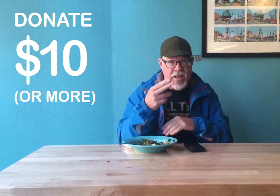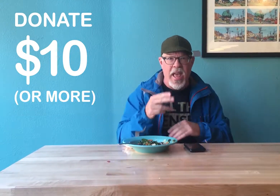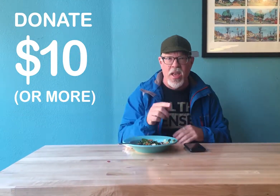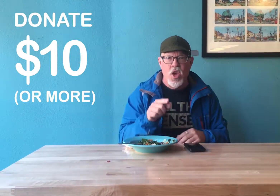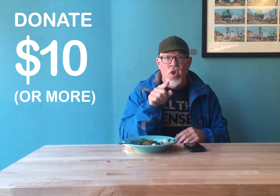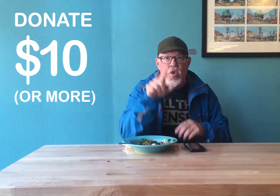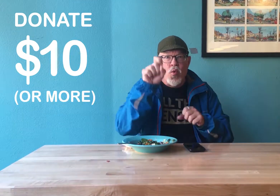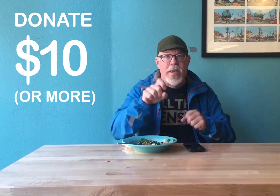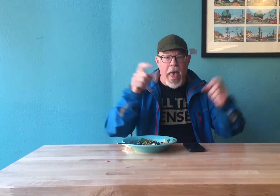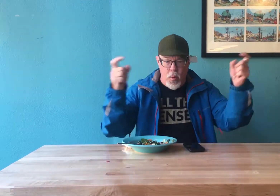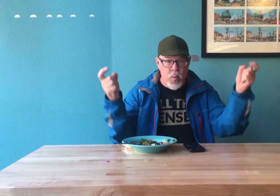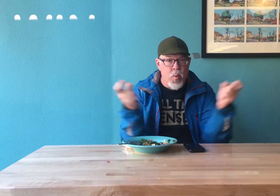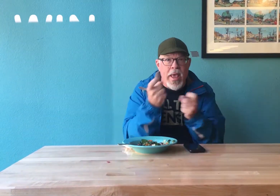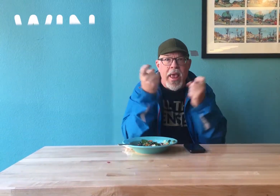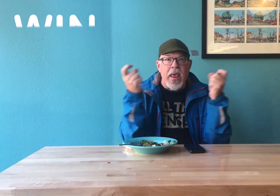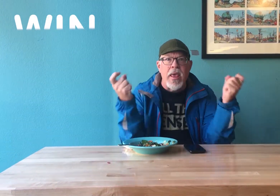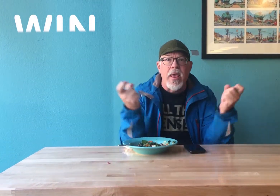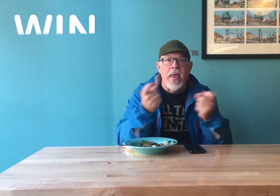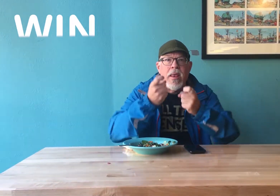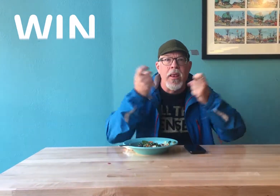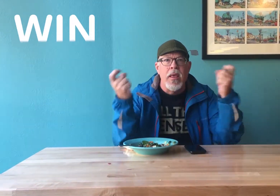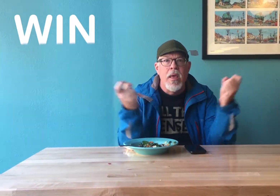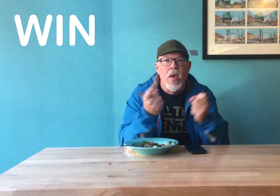You will have a chance to win